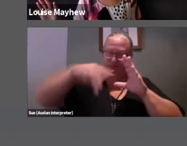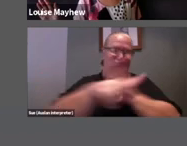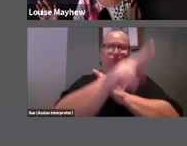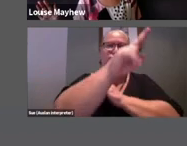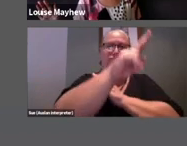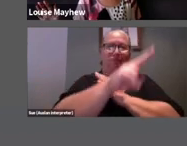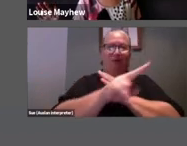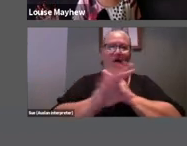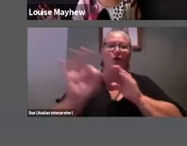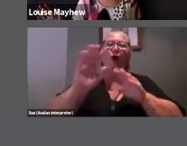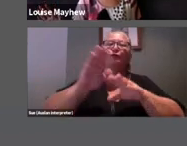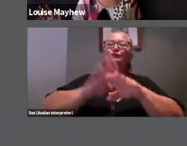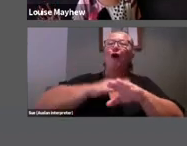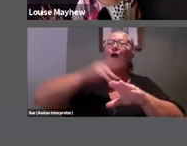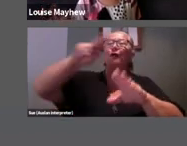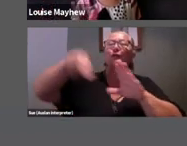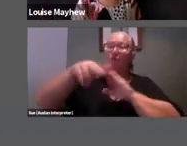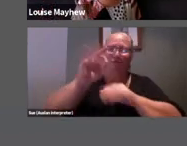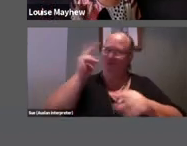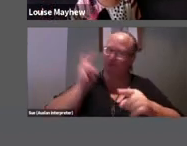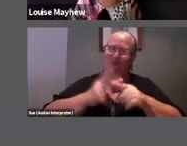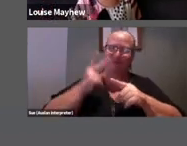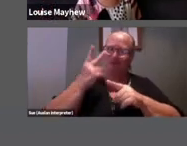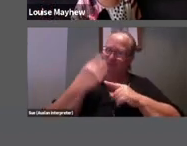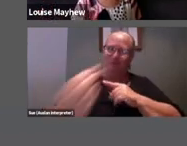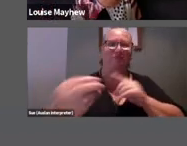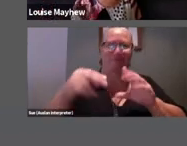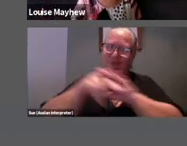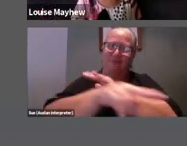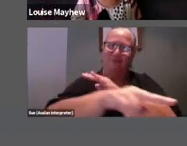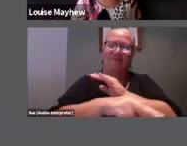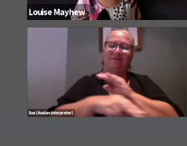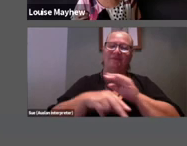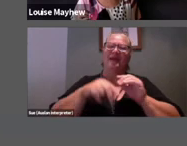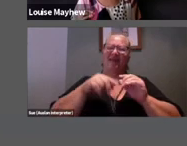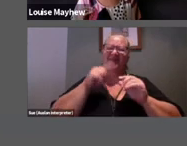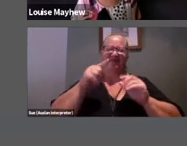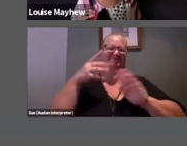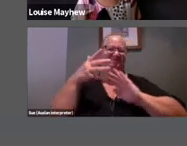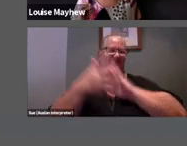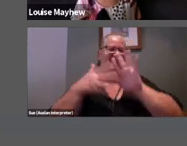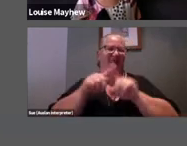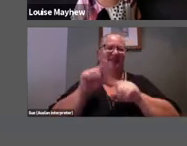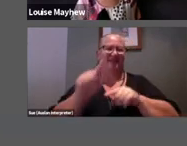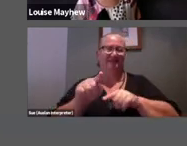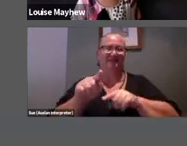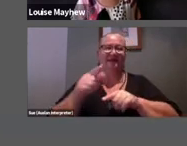right off the end, and this is calculated and intentional, it's a little wild